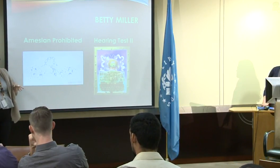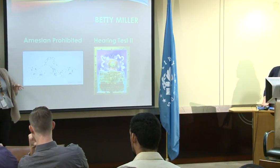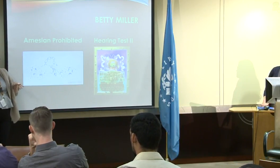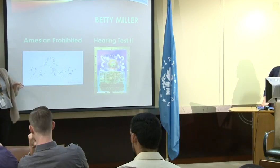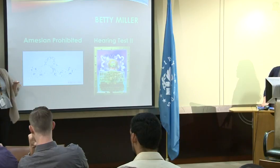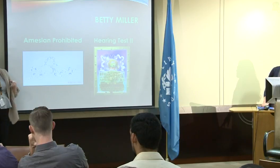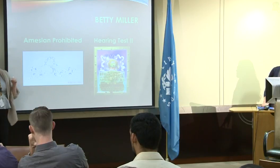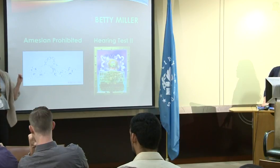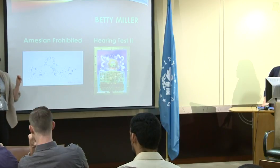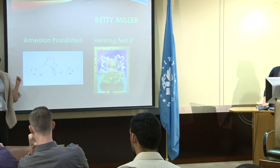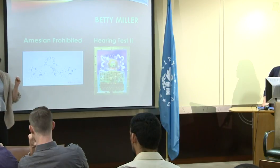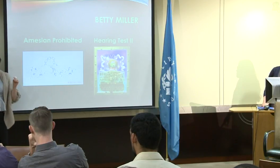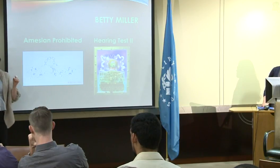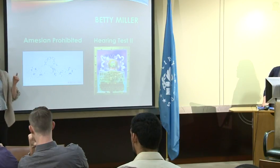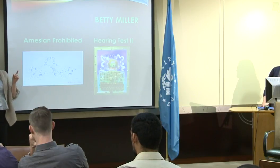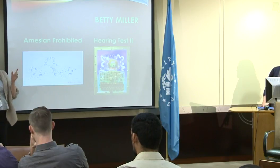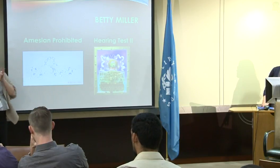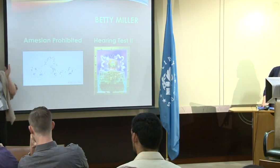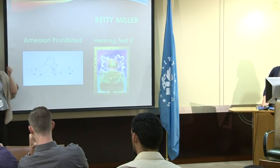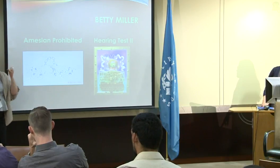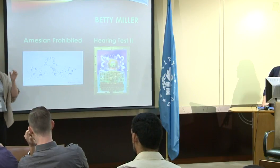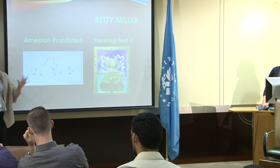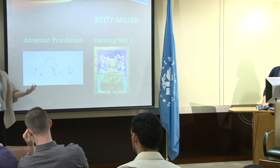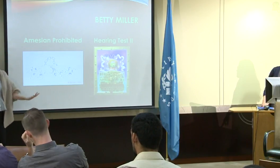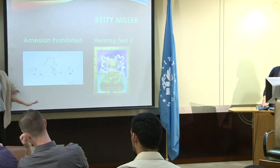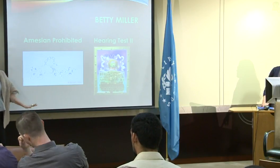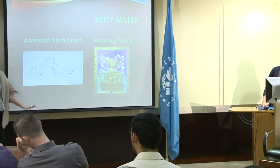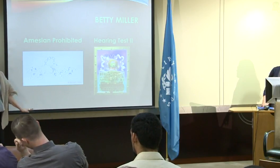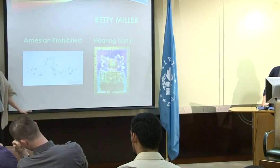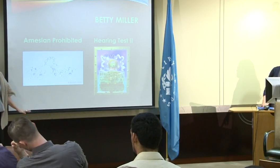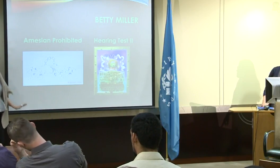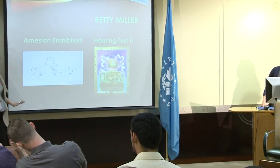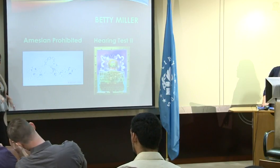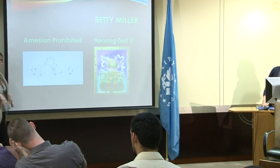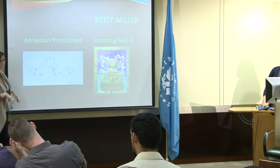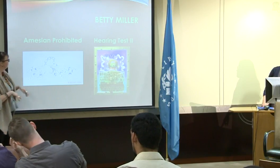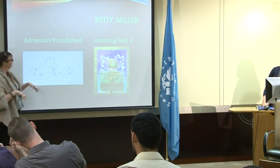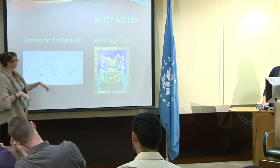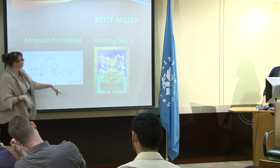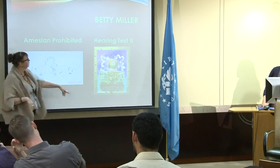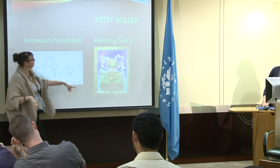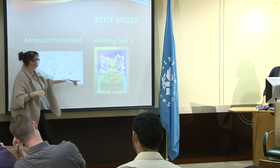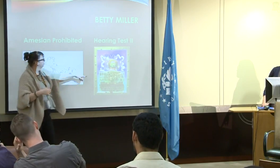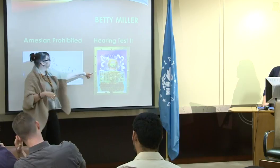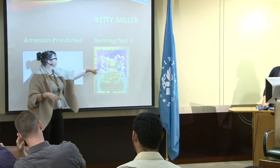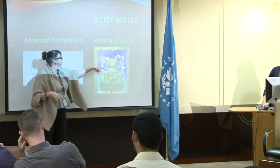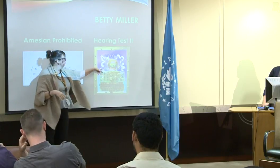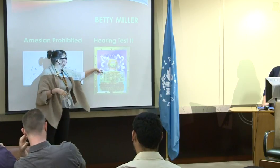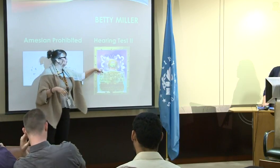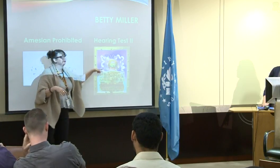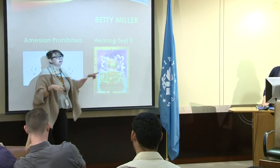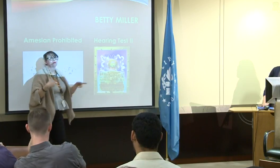this was a very prevalent -- And unfortunate experience. And unfortunate experience in the deaf community --